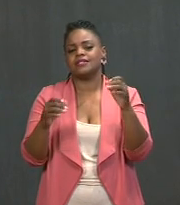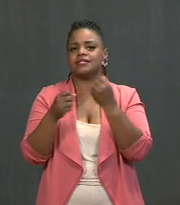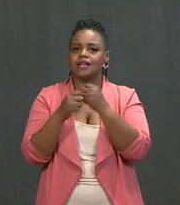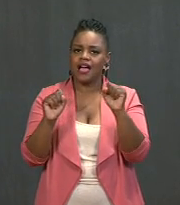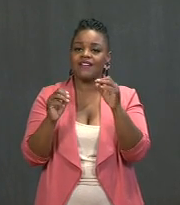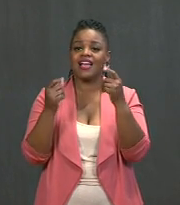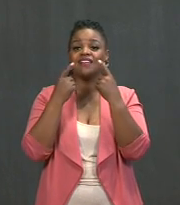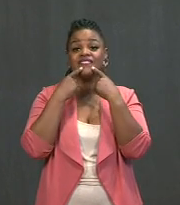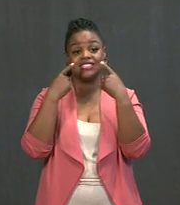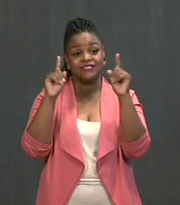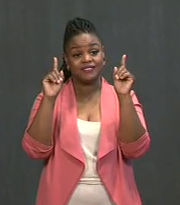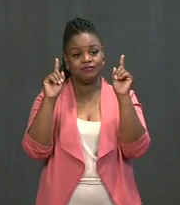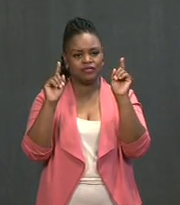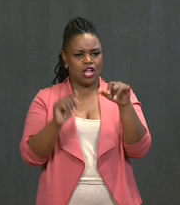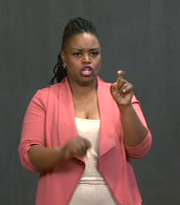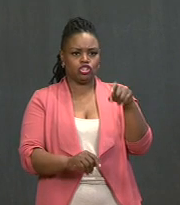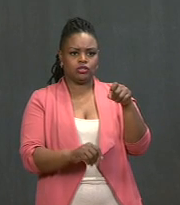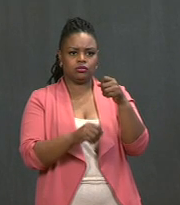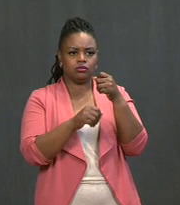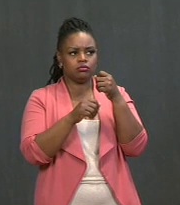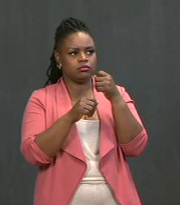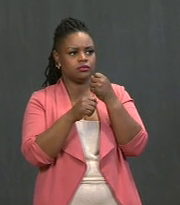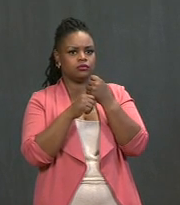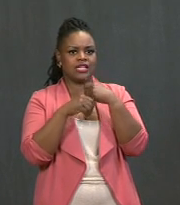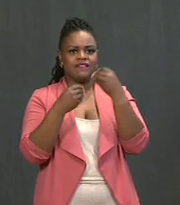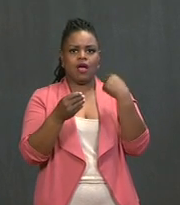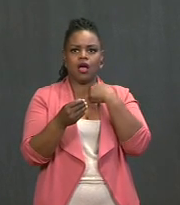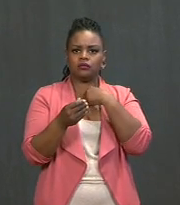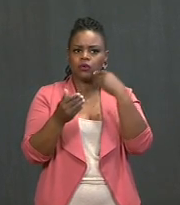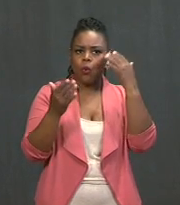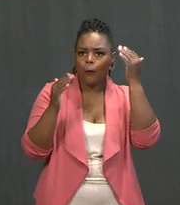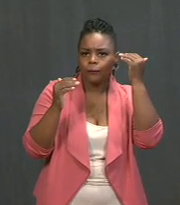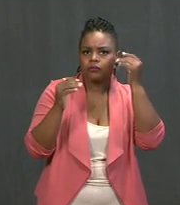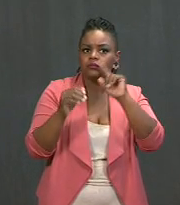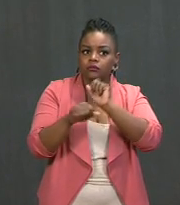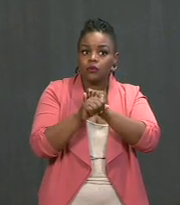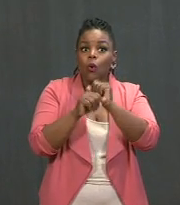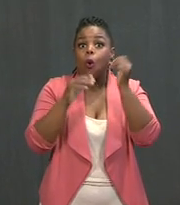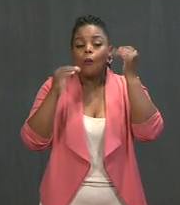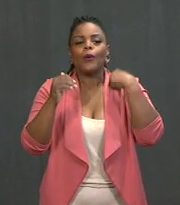That should give us real hope, but it can't let it -- we can't let it make us complacent.